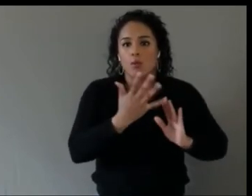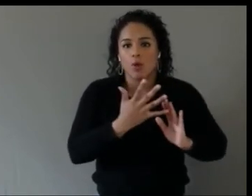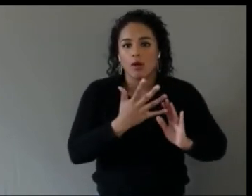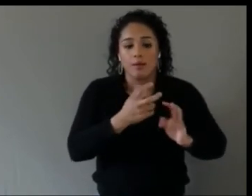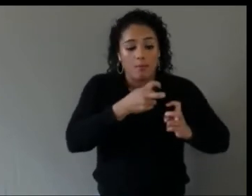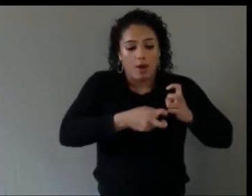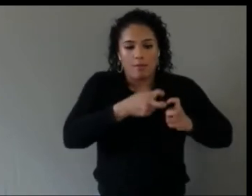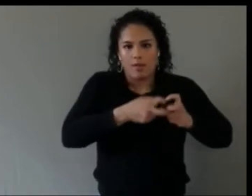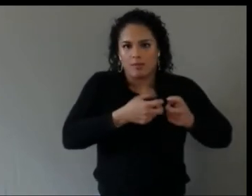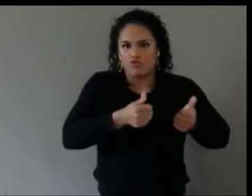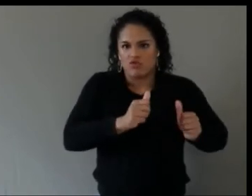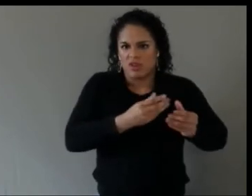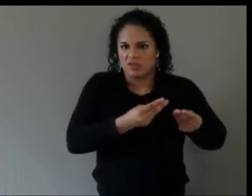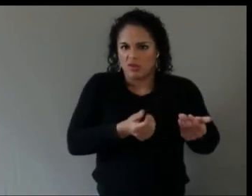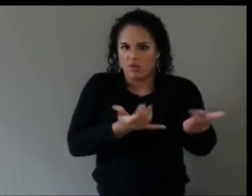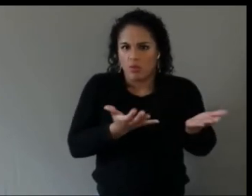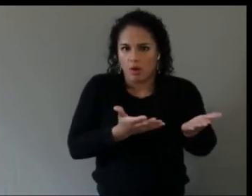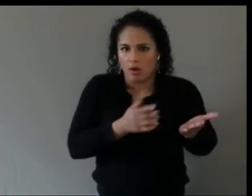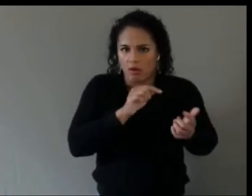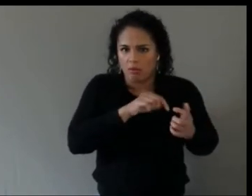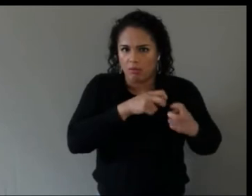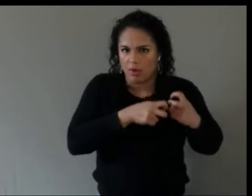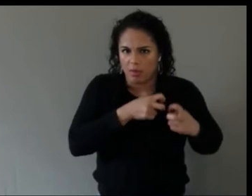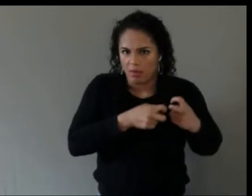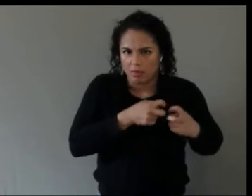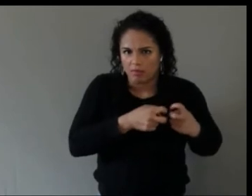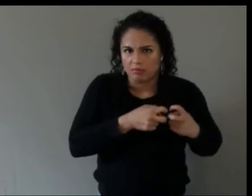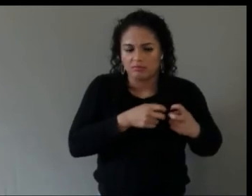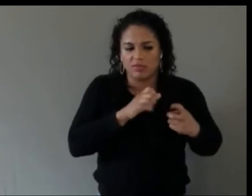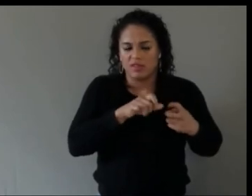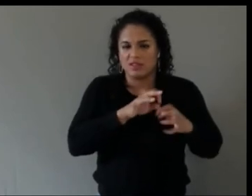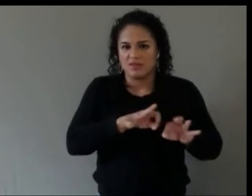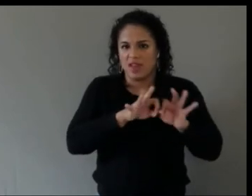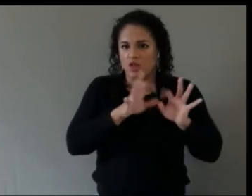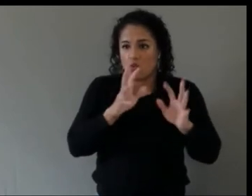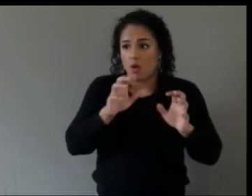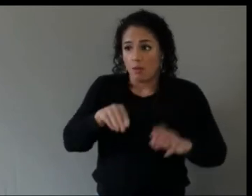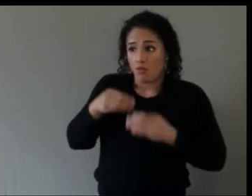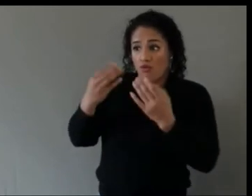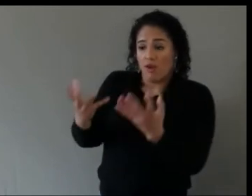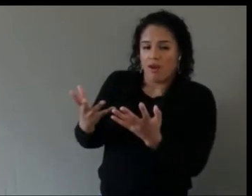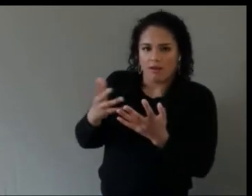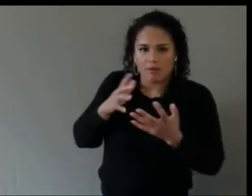What kind of value you are trying to provide people. This is just general good product design.